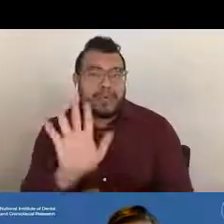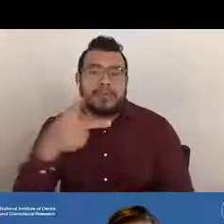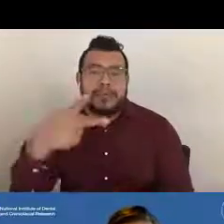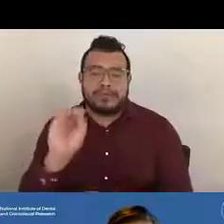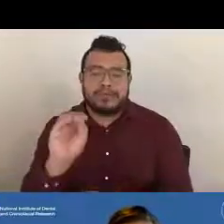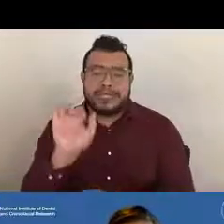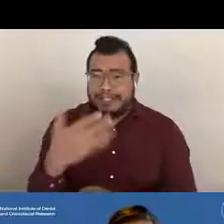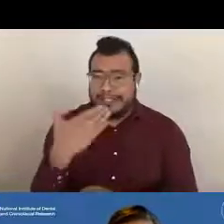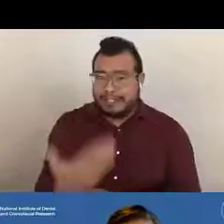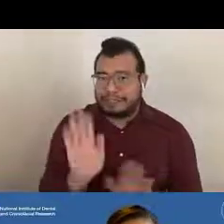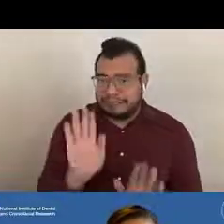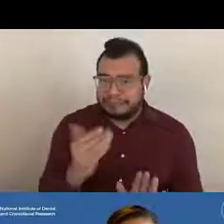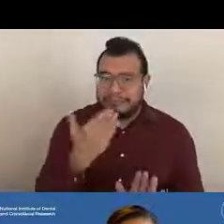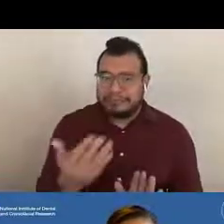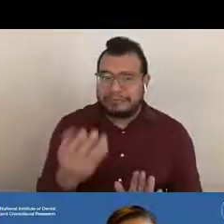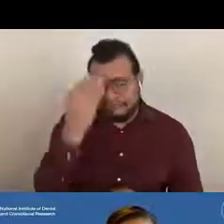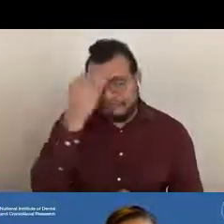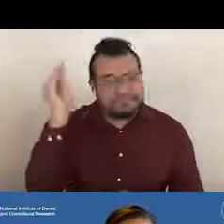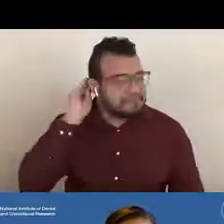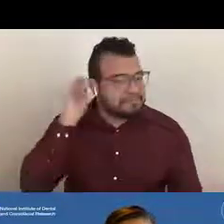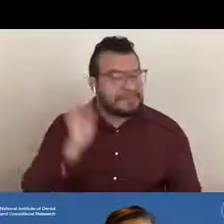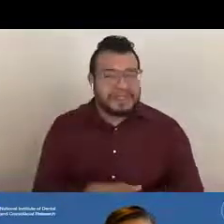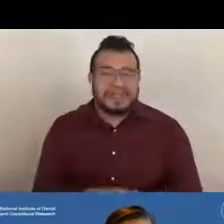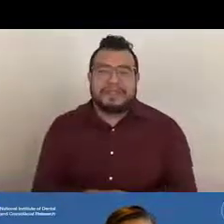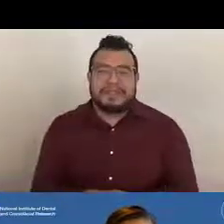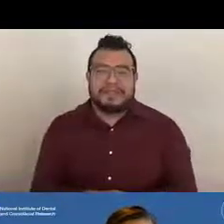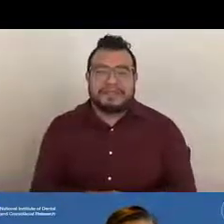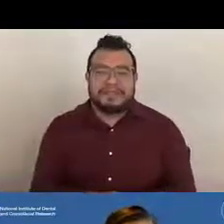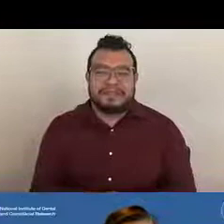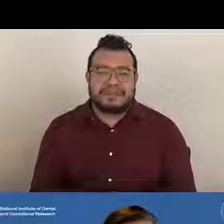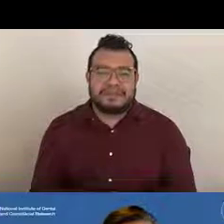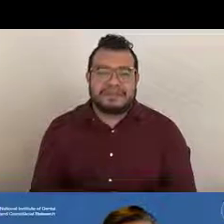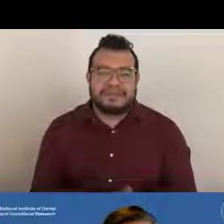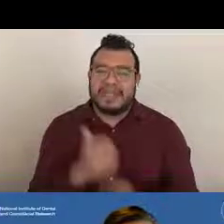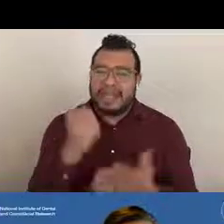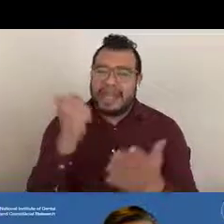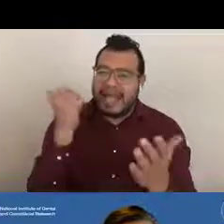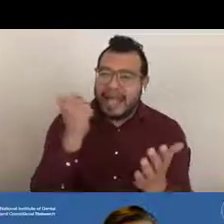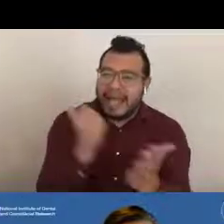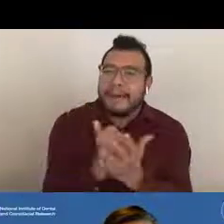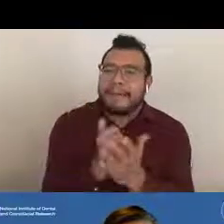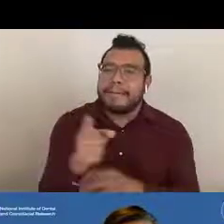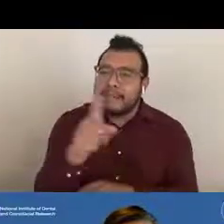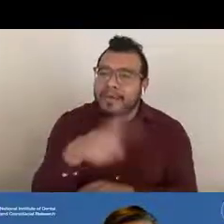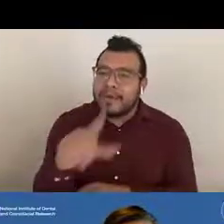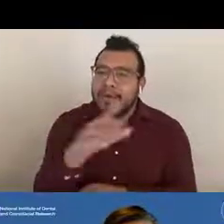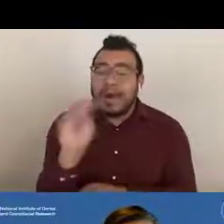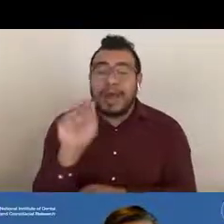That is good to know. This will help for you guys and also for people who have not yet applied.